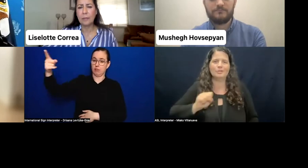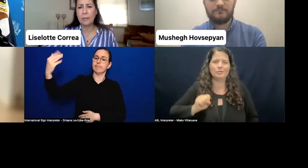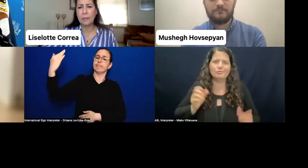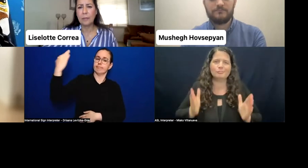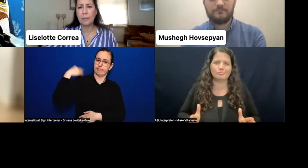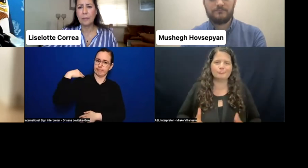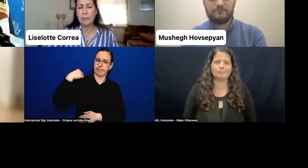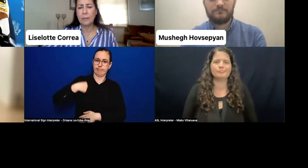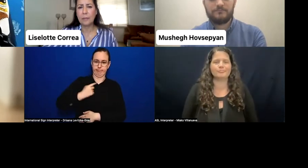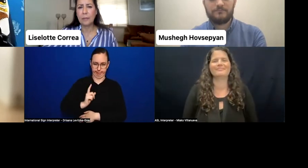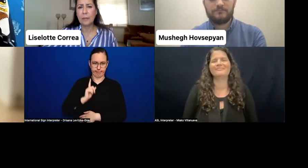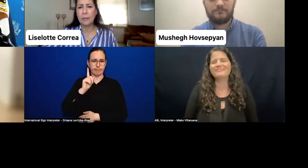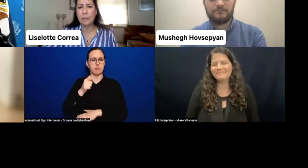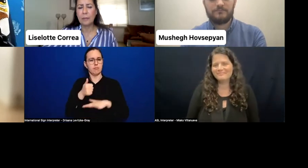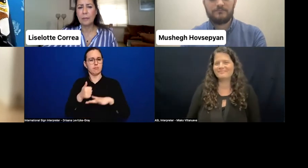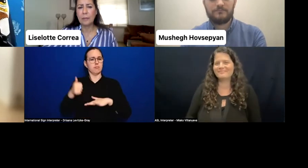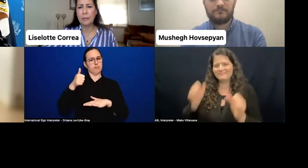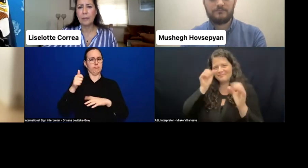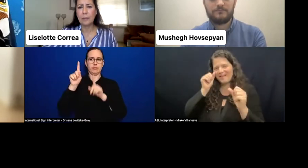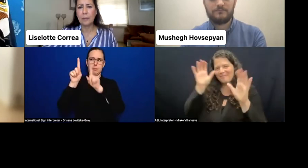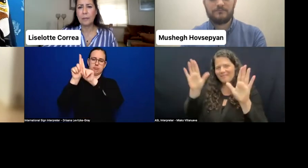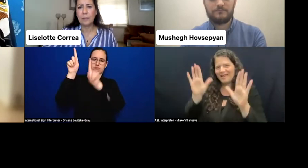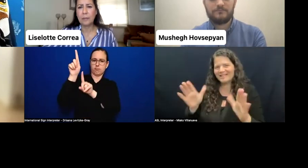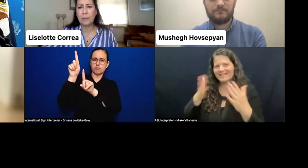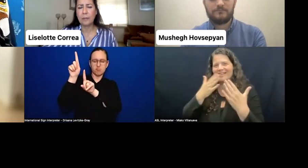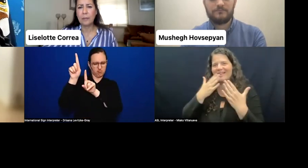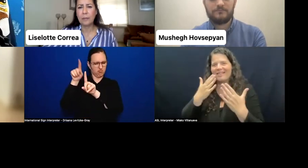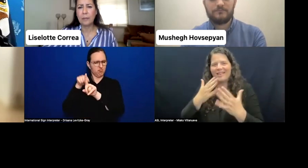Amazing. Thank you so much, Senator Kaltayeva.